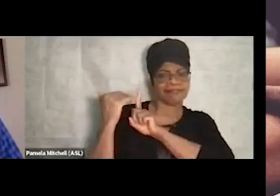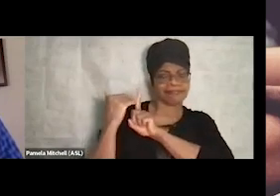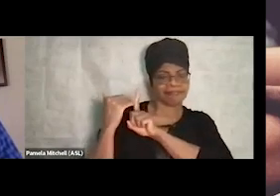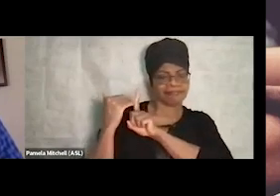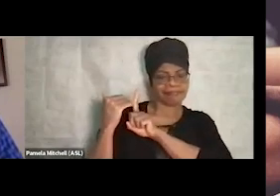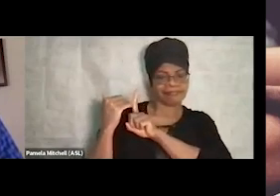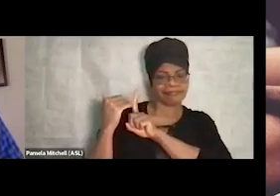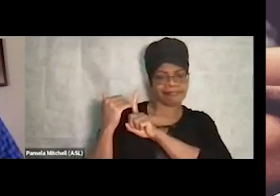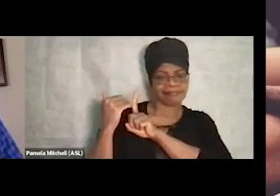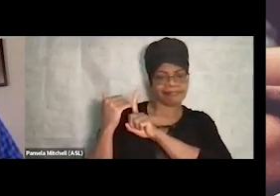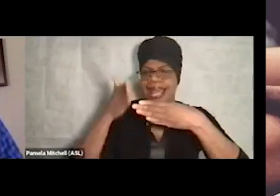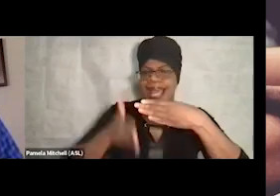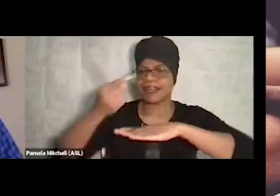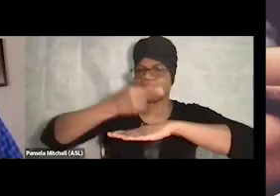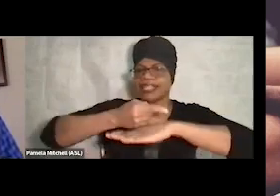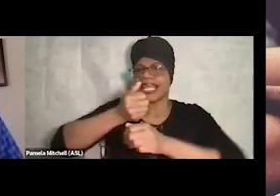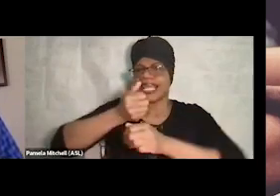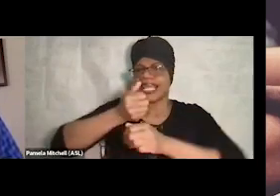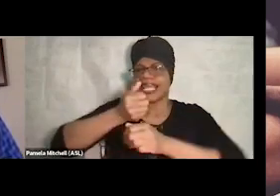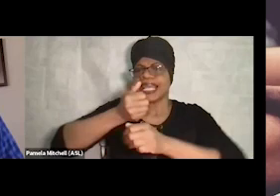every partnership is valuable